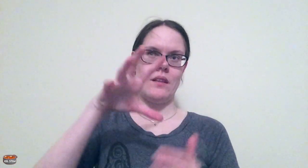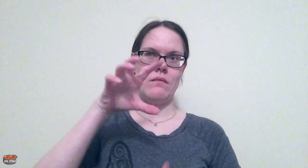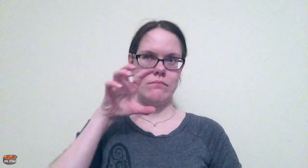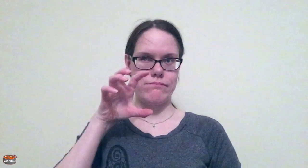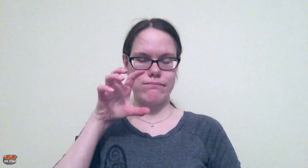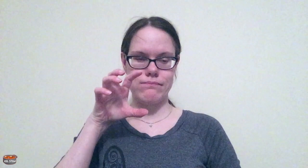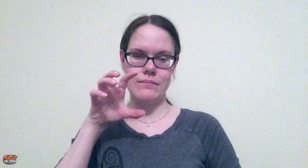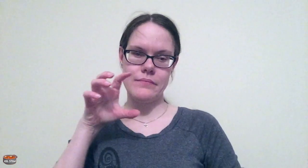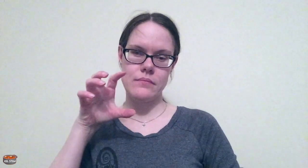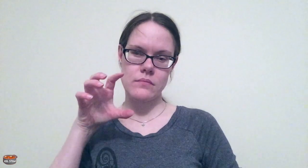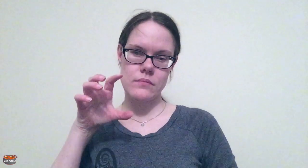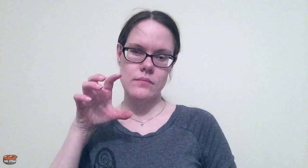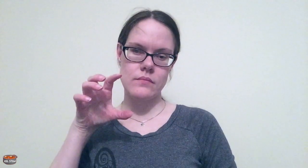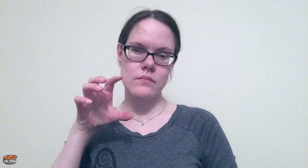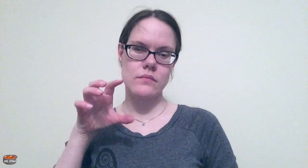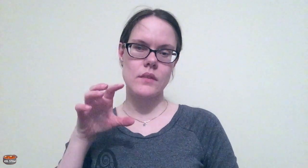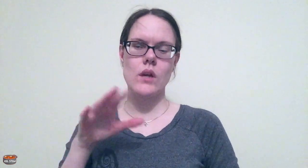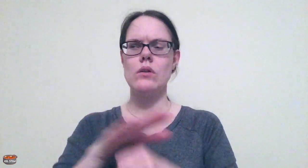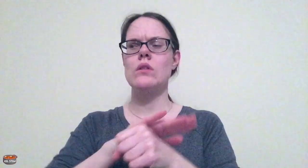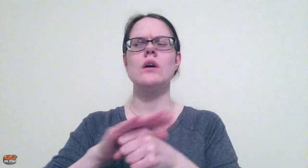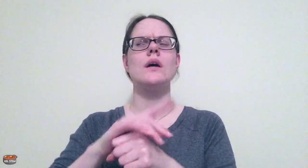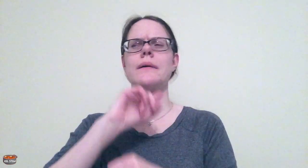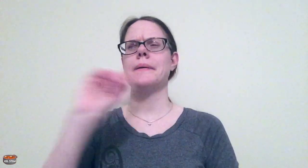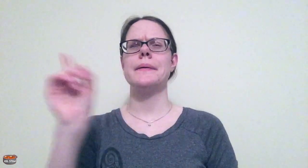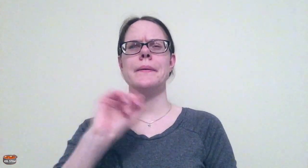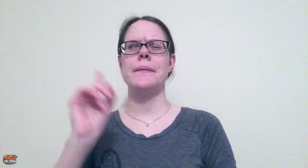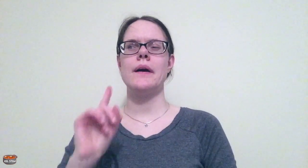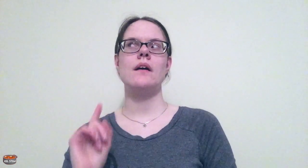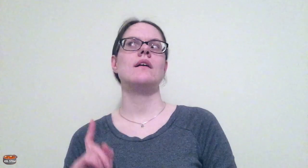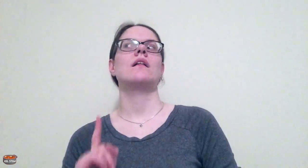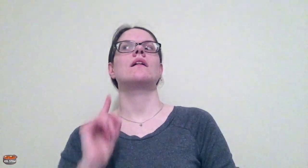2,500 books!